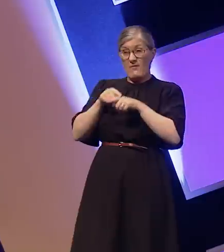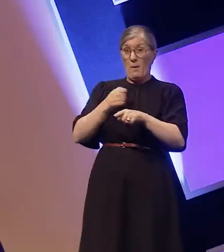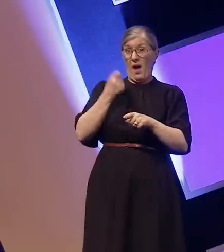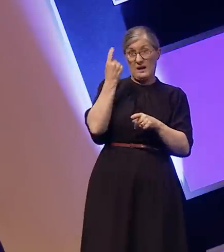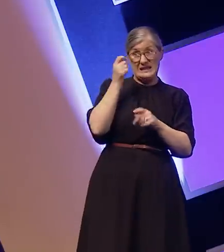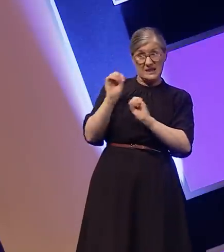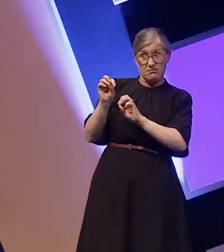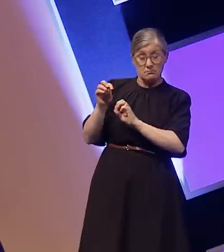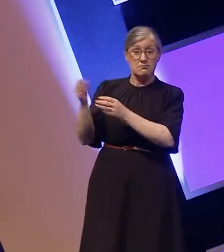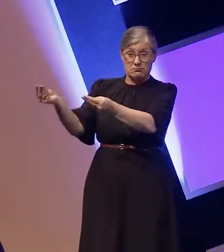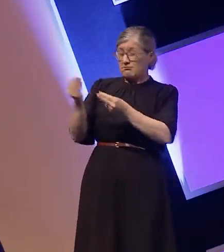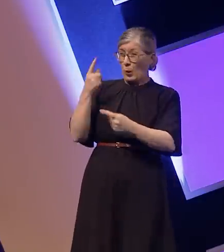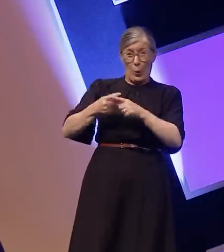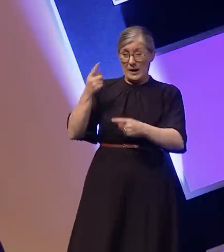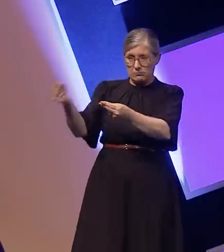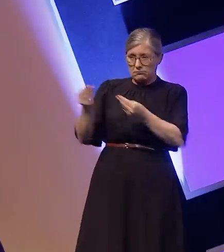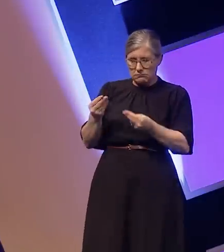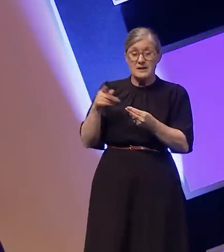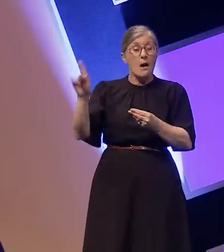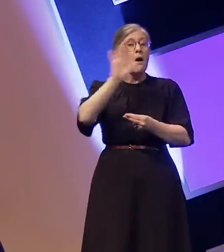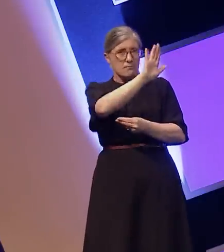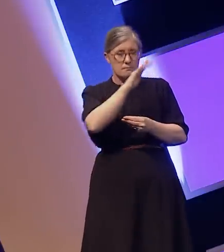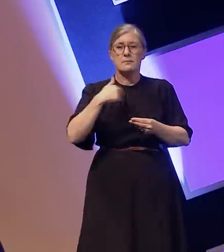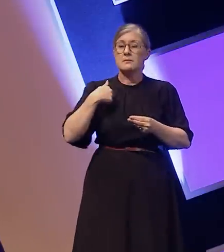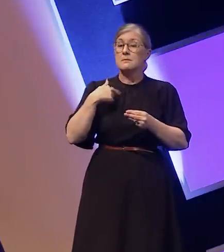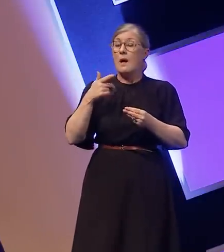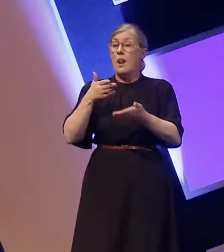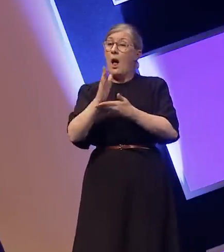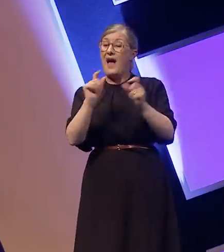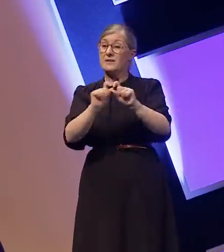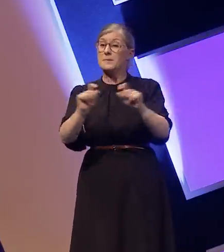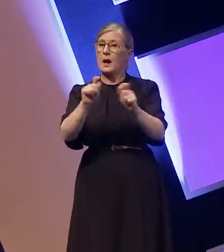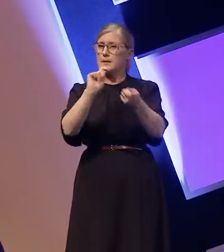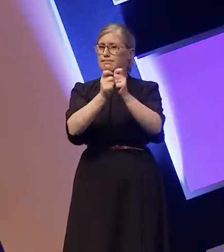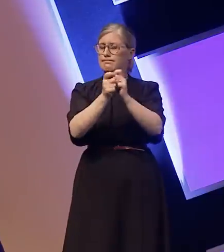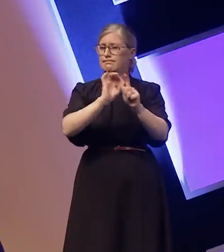came back to me to say they had amended the live subtitles, as well as the subtitles on iPlayer,